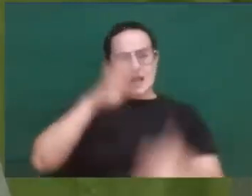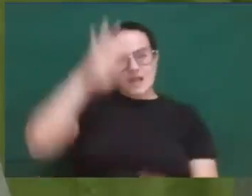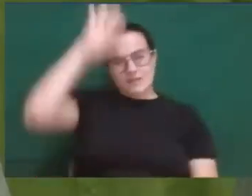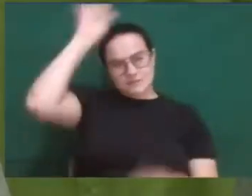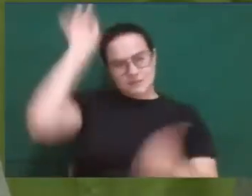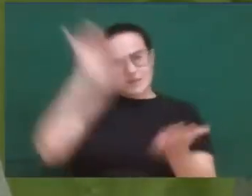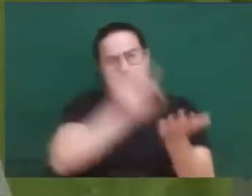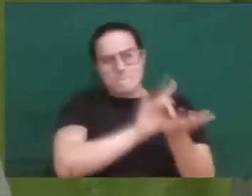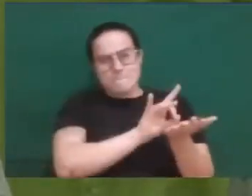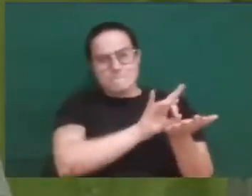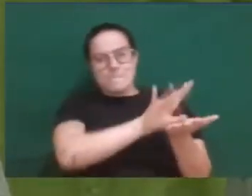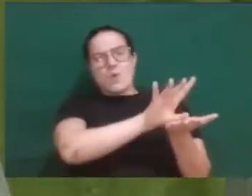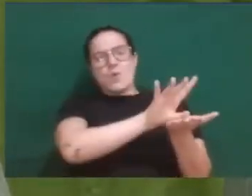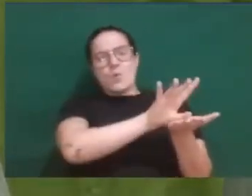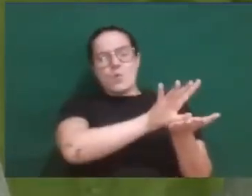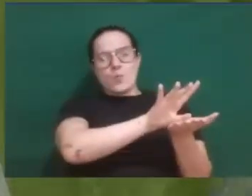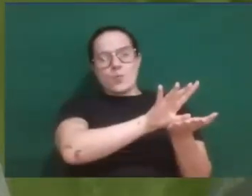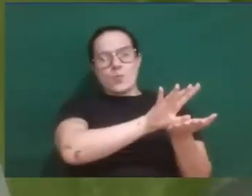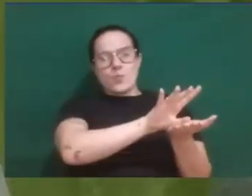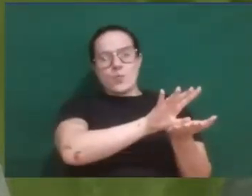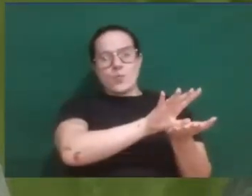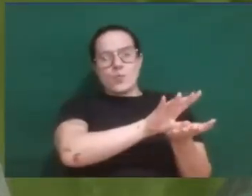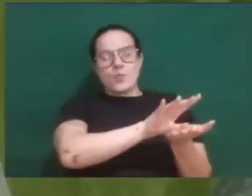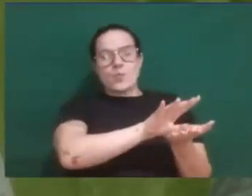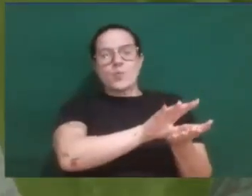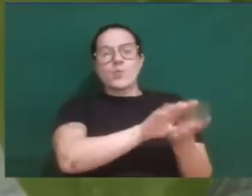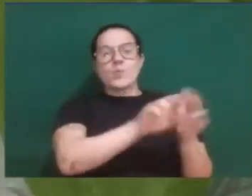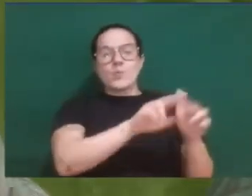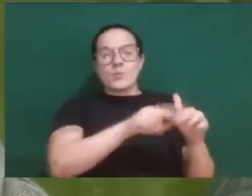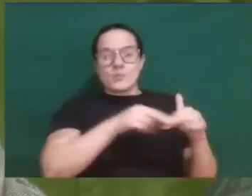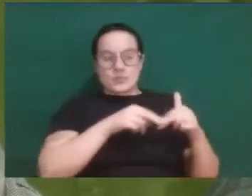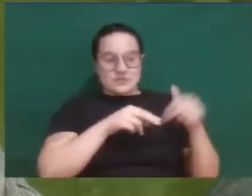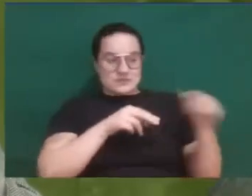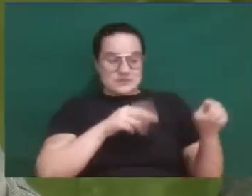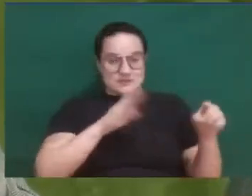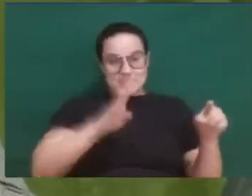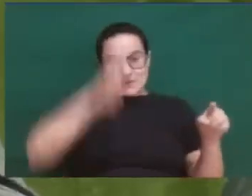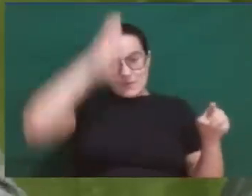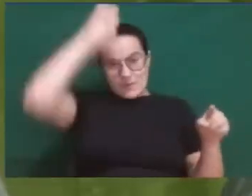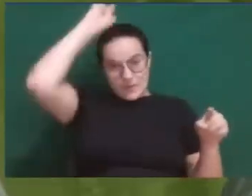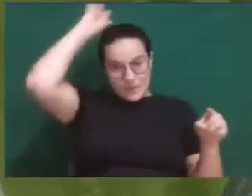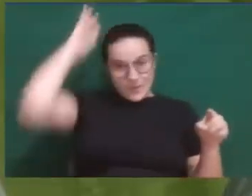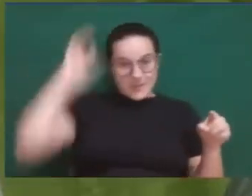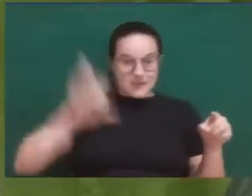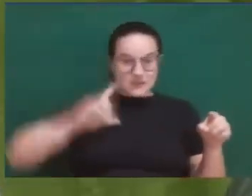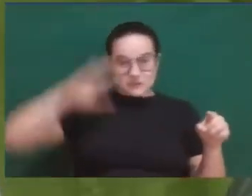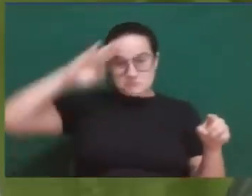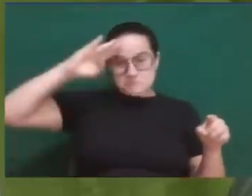And Rome, through its generals, sent seven legions,